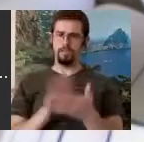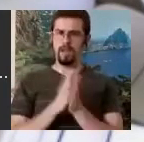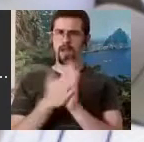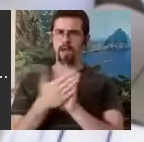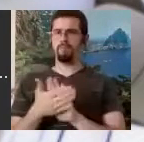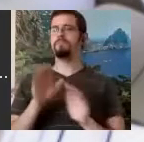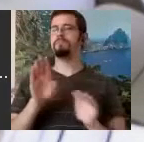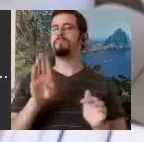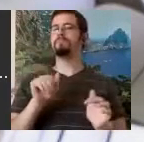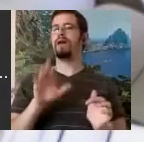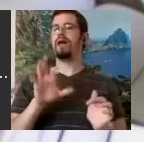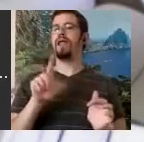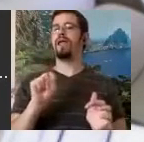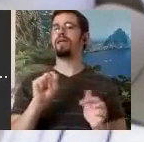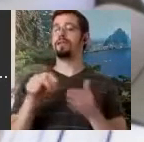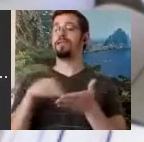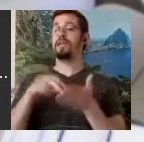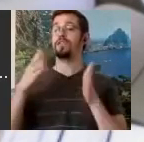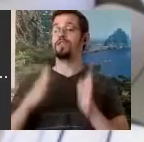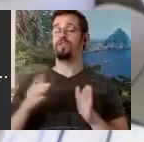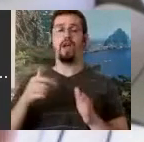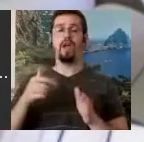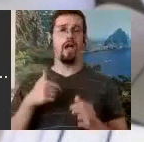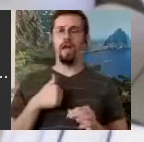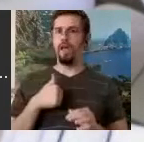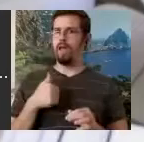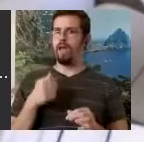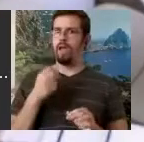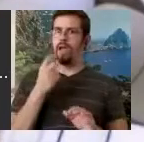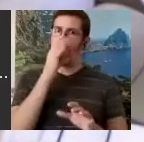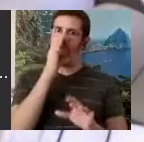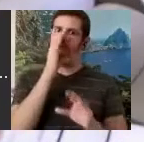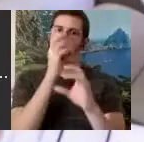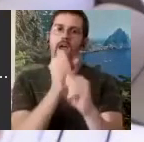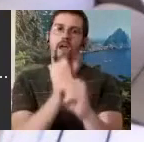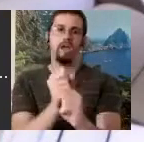got excited about ballet. I loved it. There was no deafness in our family. It